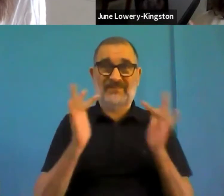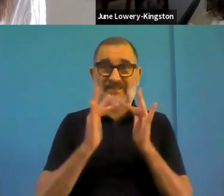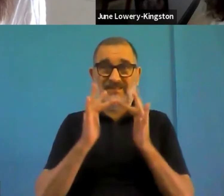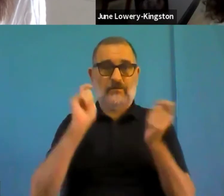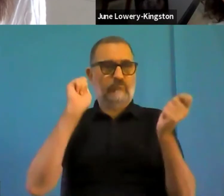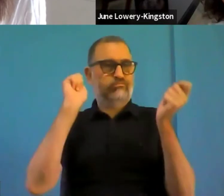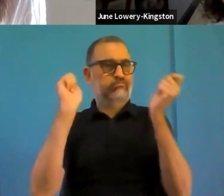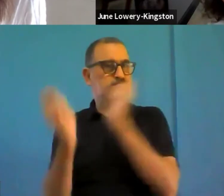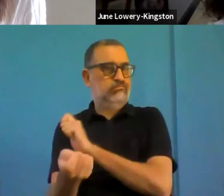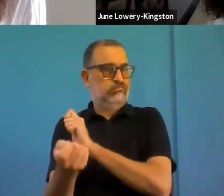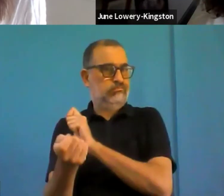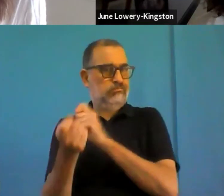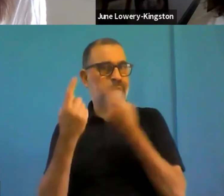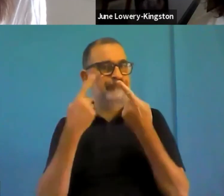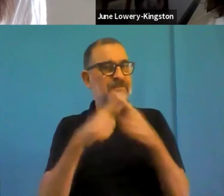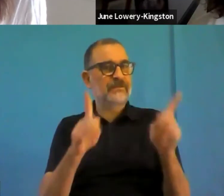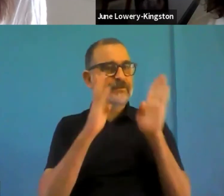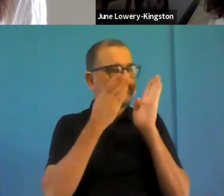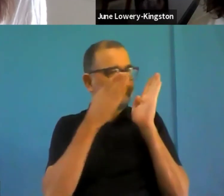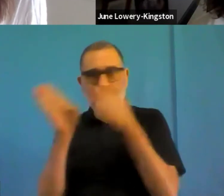is very, very committed to a union of equality.